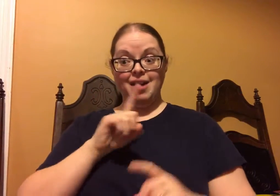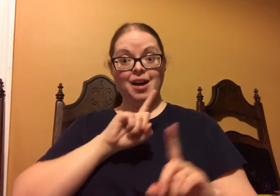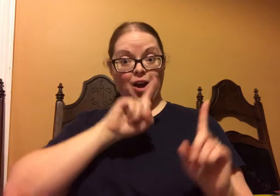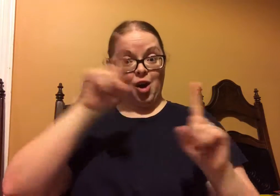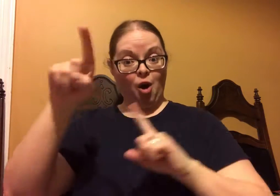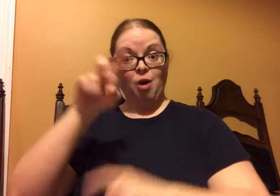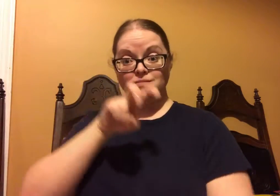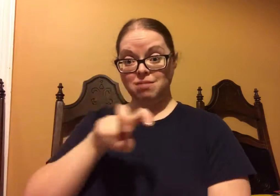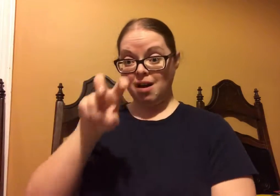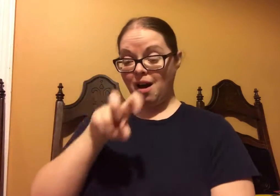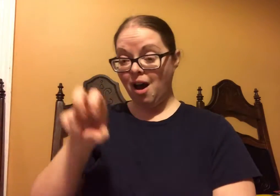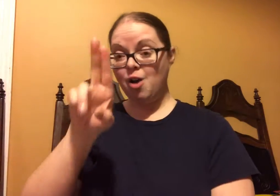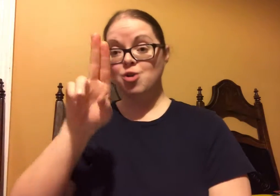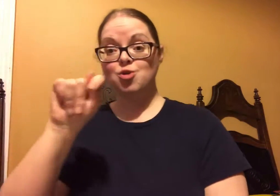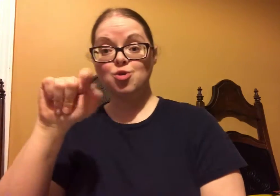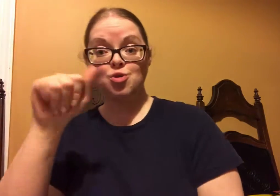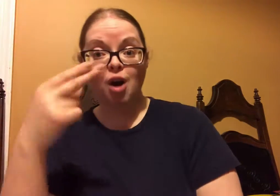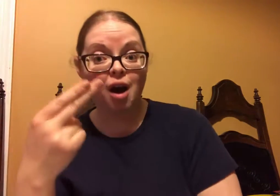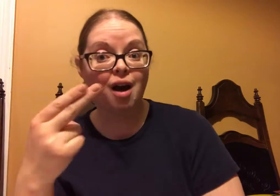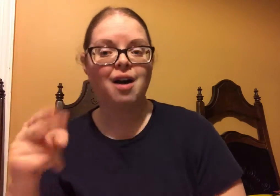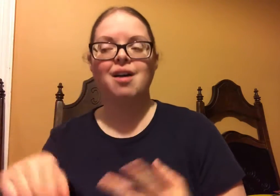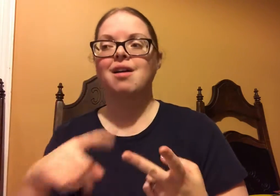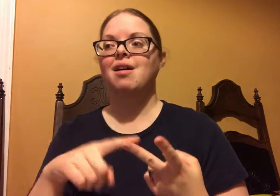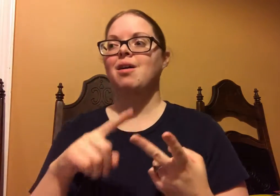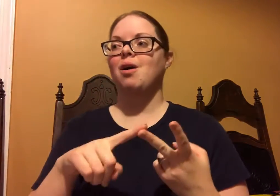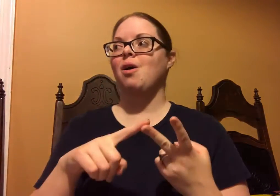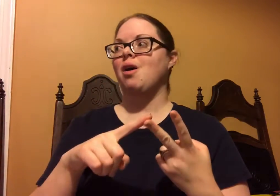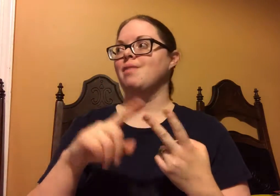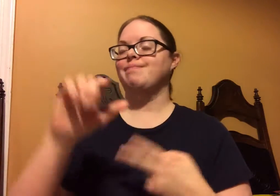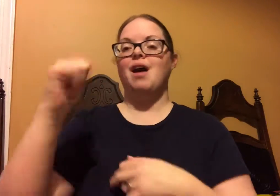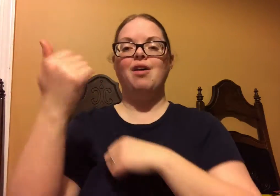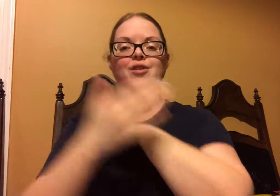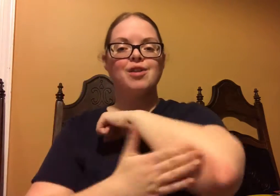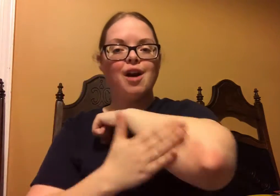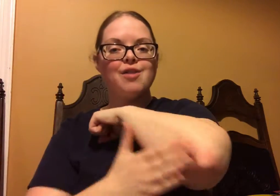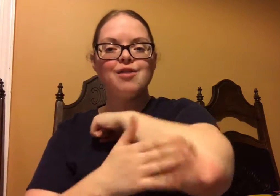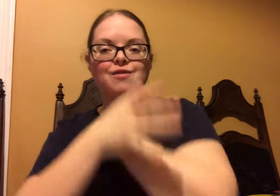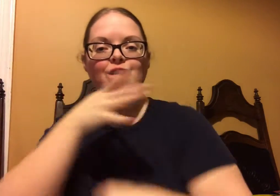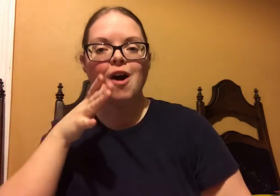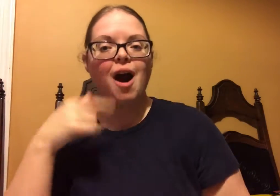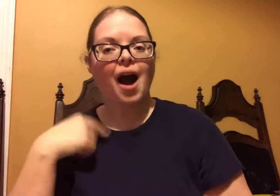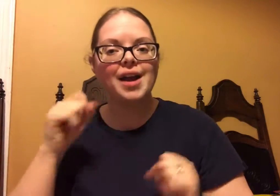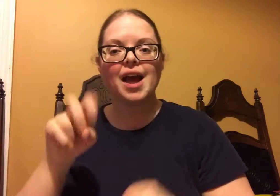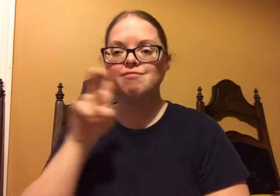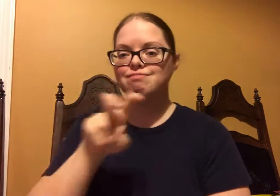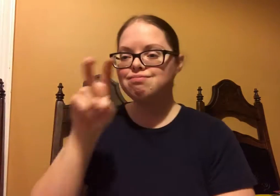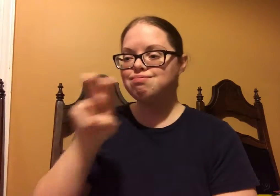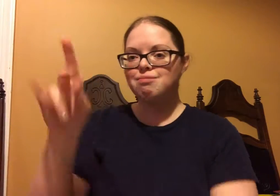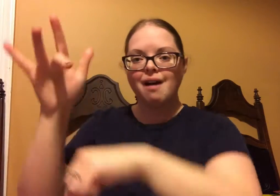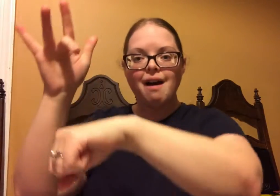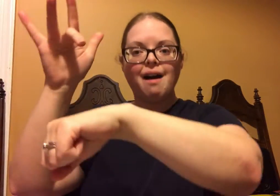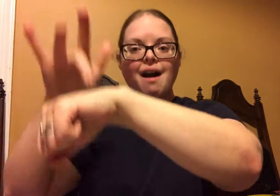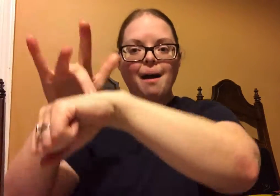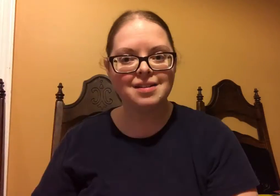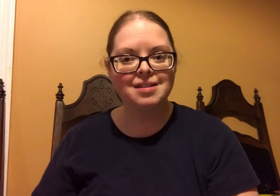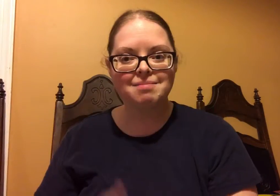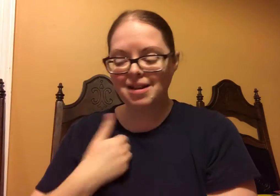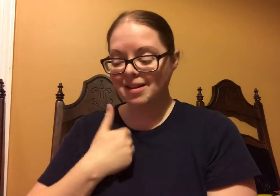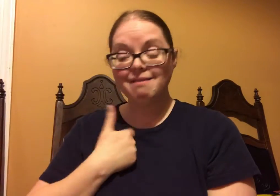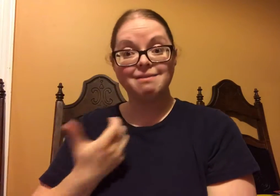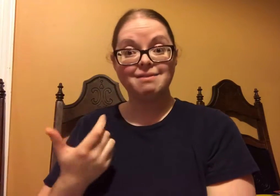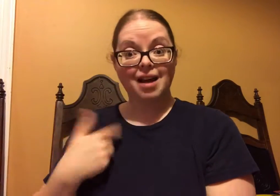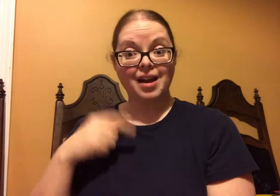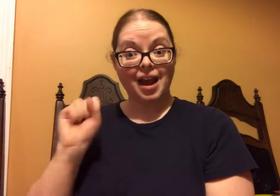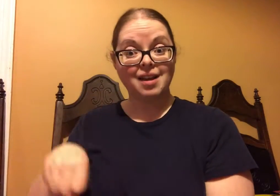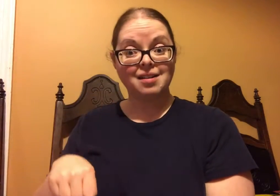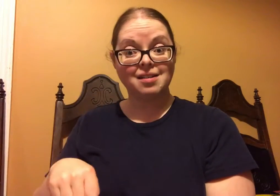I can go and travel to Utah and to some of the other countries where the farms are.